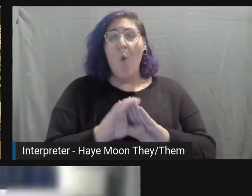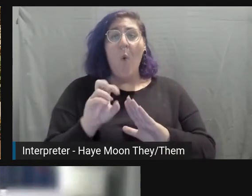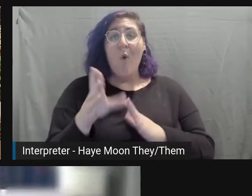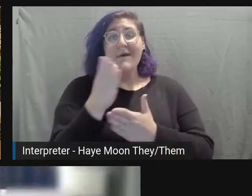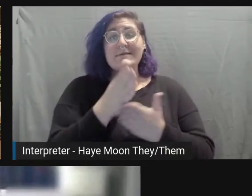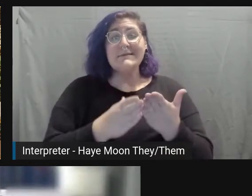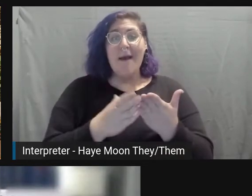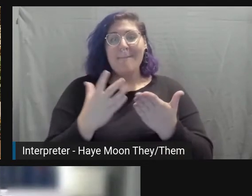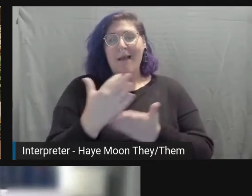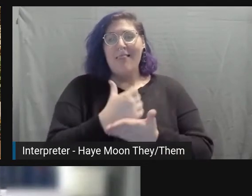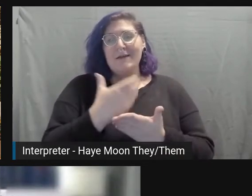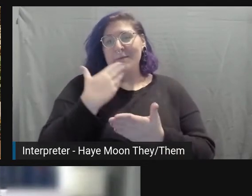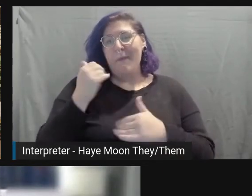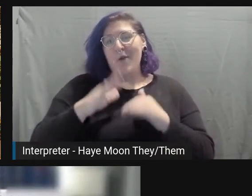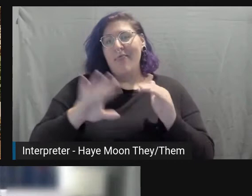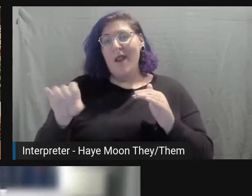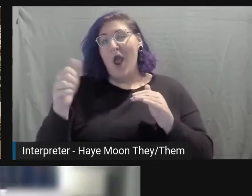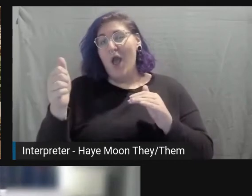Unfortunately, there's not a lot.